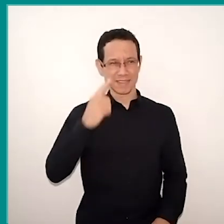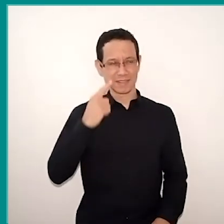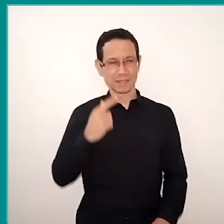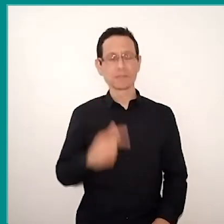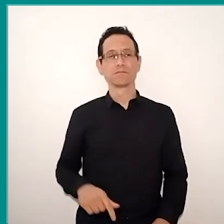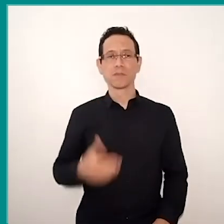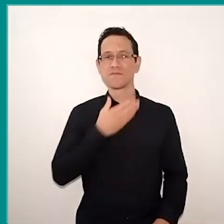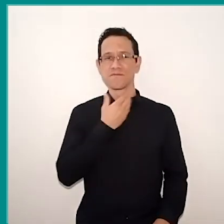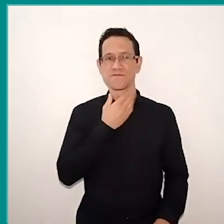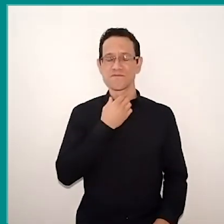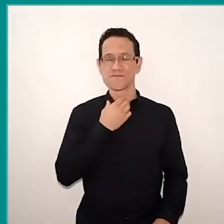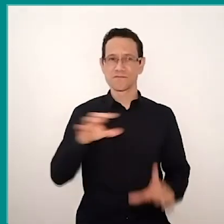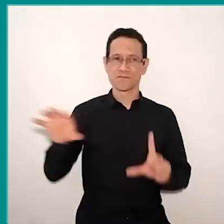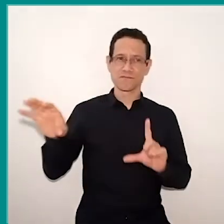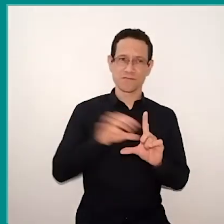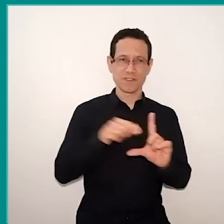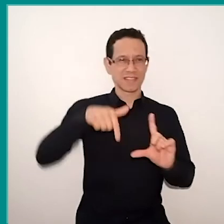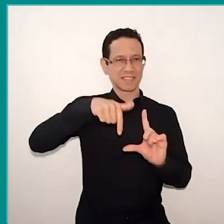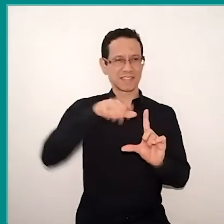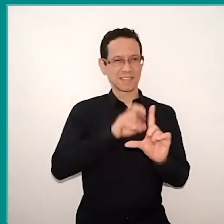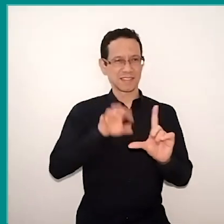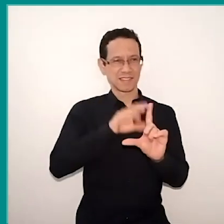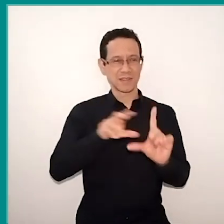The QR Code are codes that we we use nowadays,